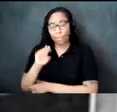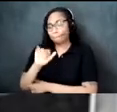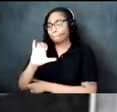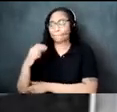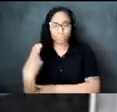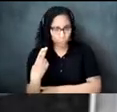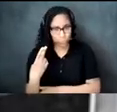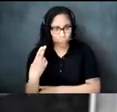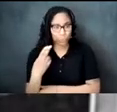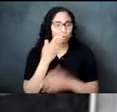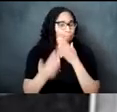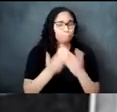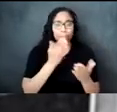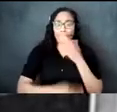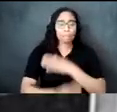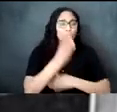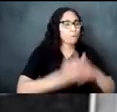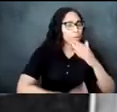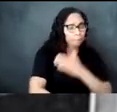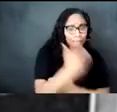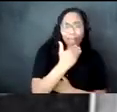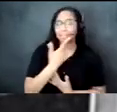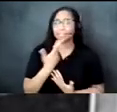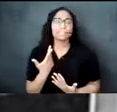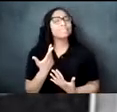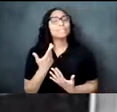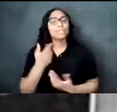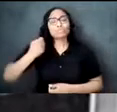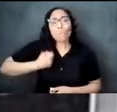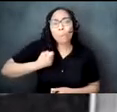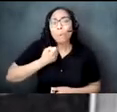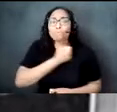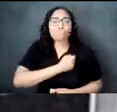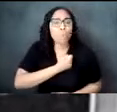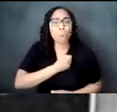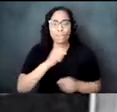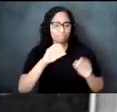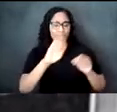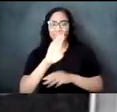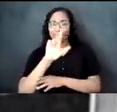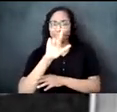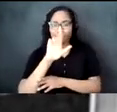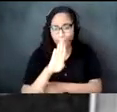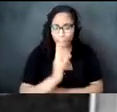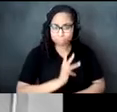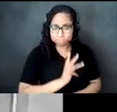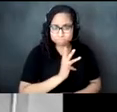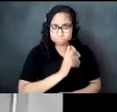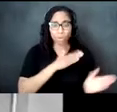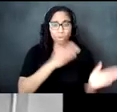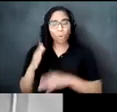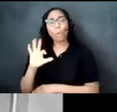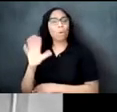breakfast dance a reception or a banquet sorority club or frat there was scarcely